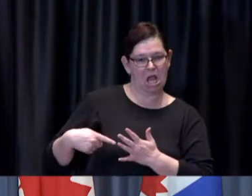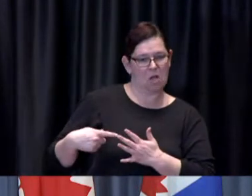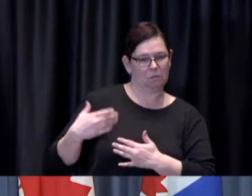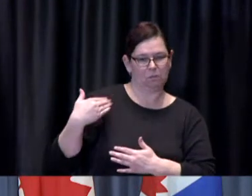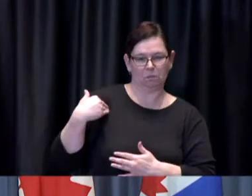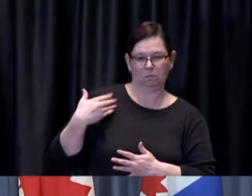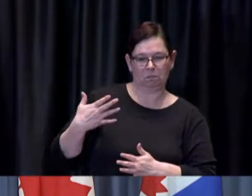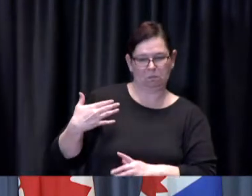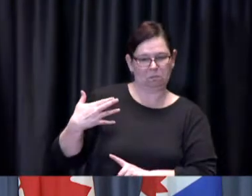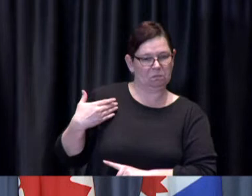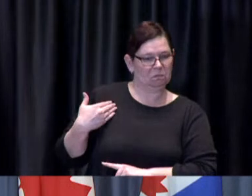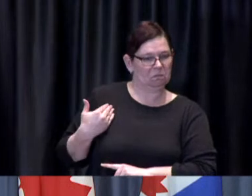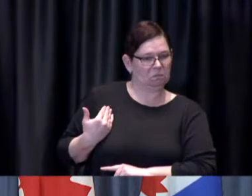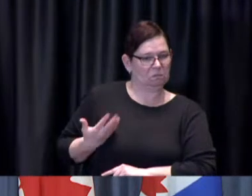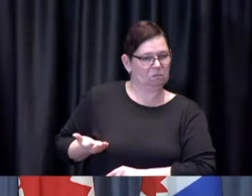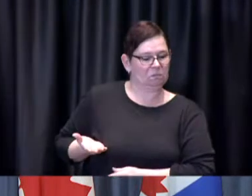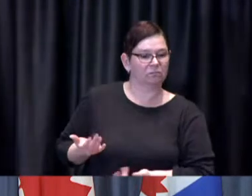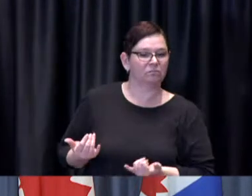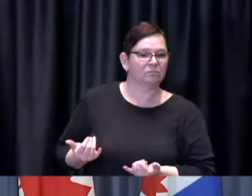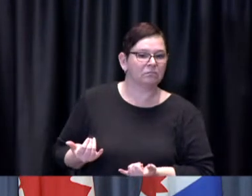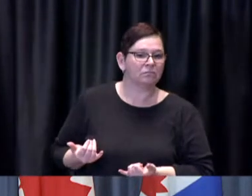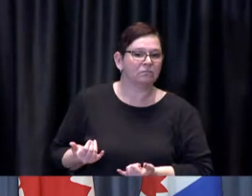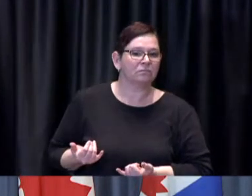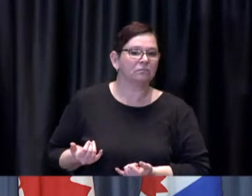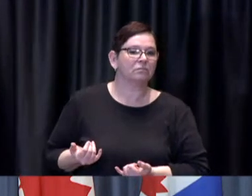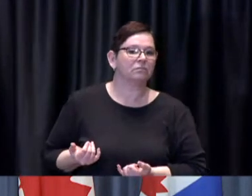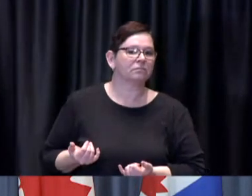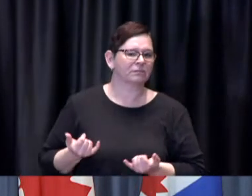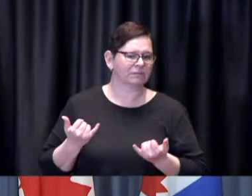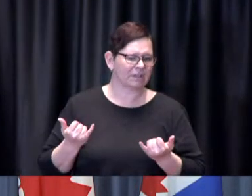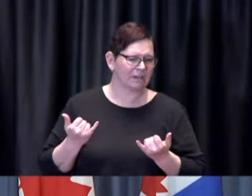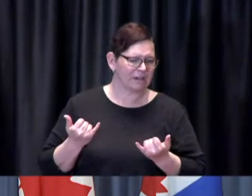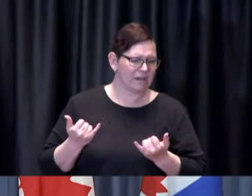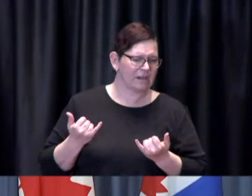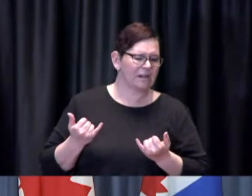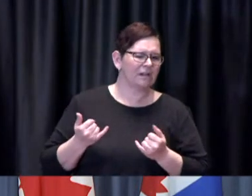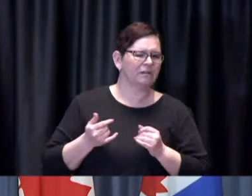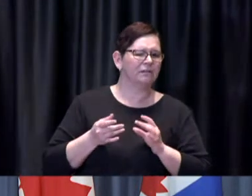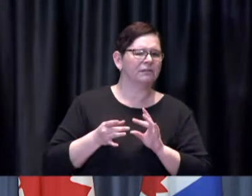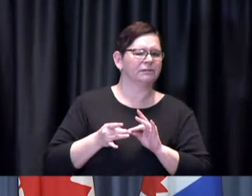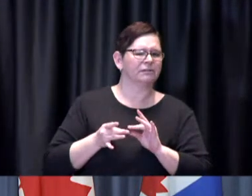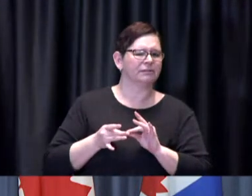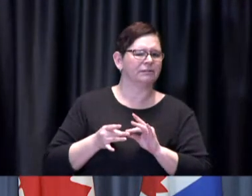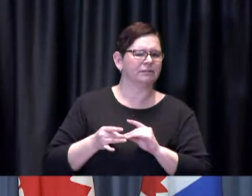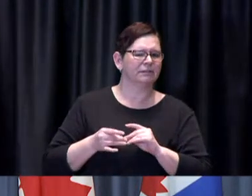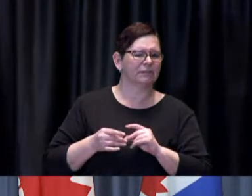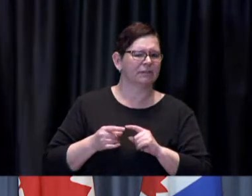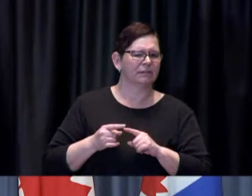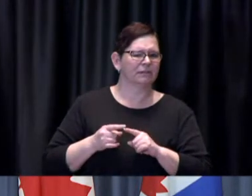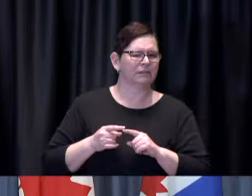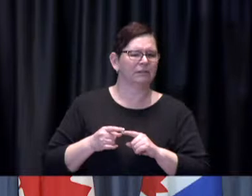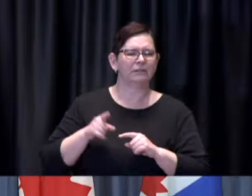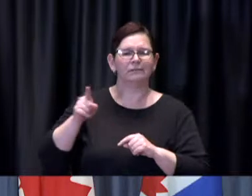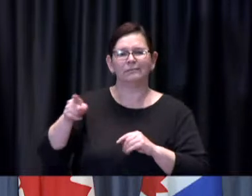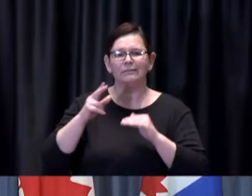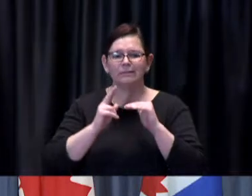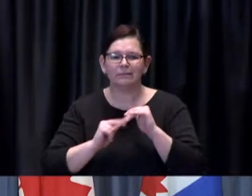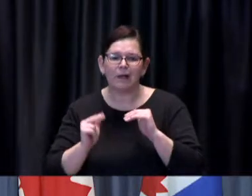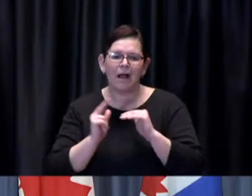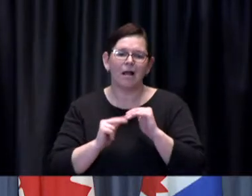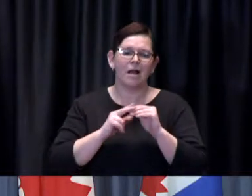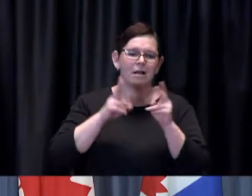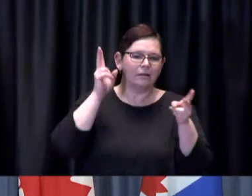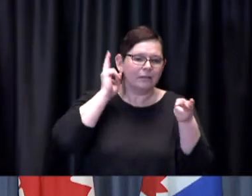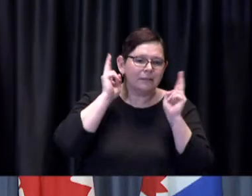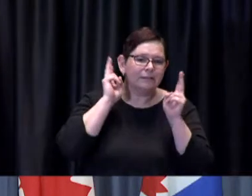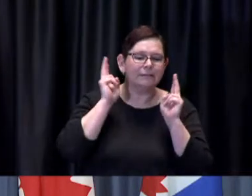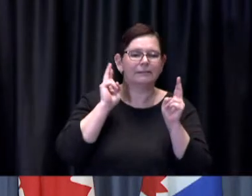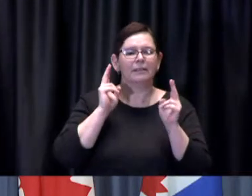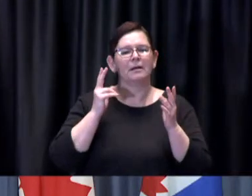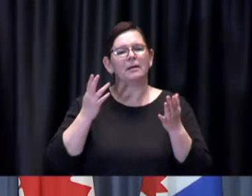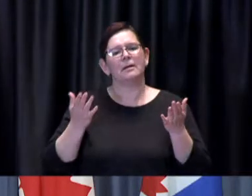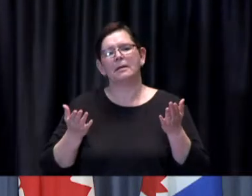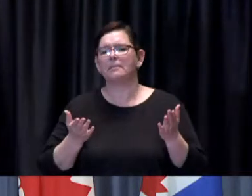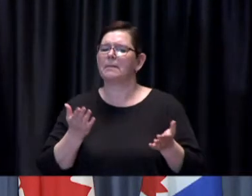it's trending that you said that salons and other services like this may not reopen on April 12th um